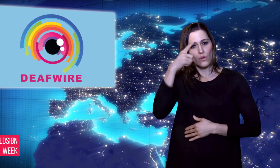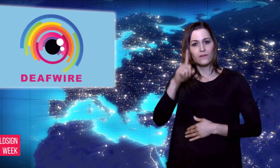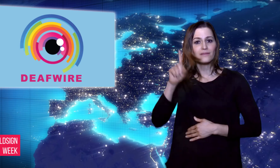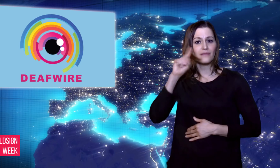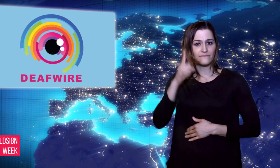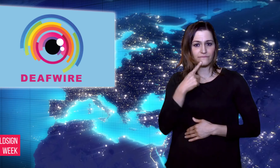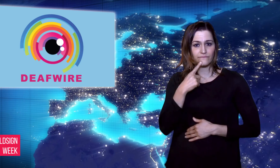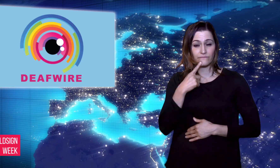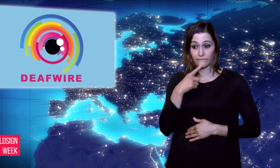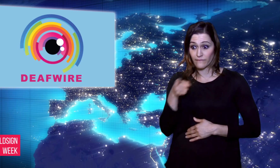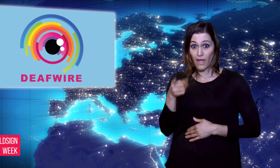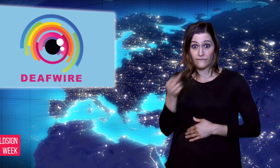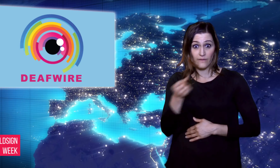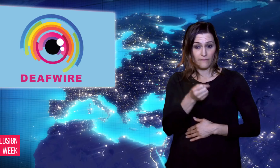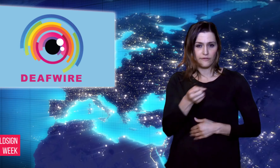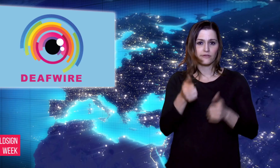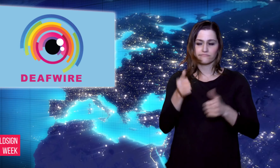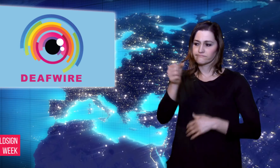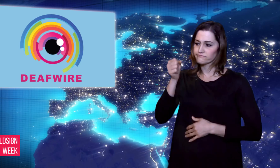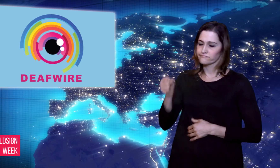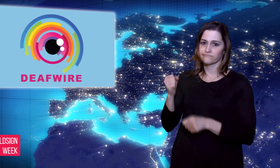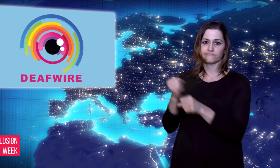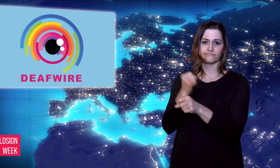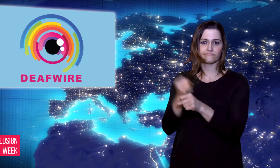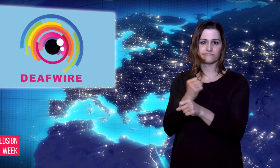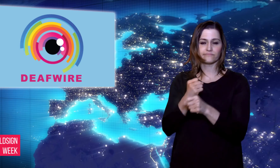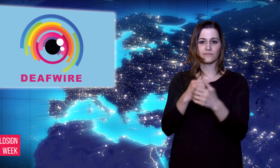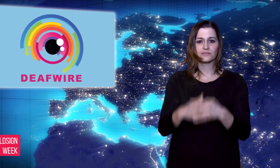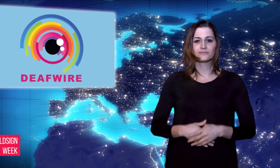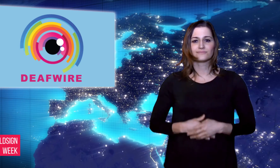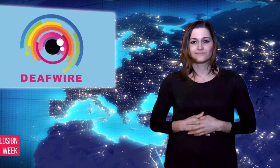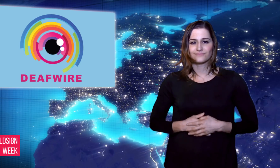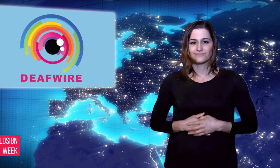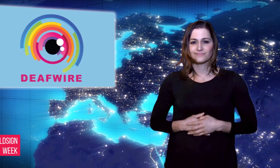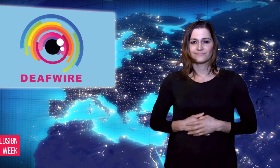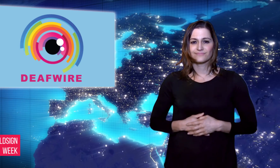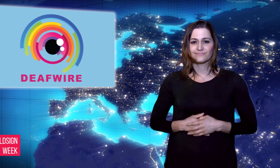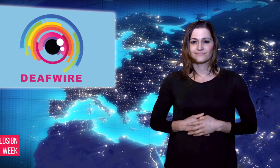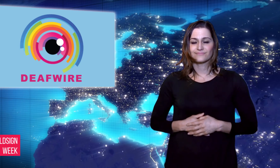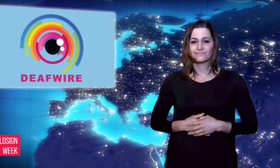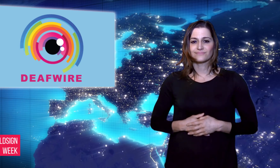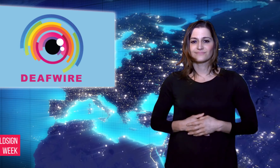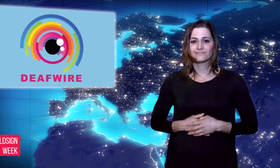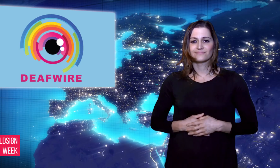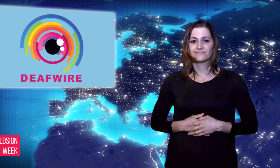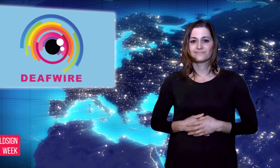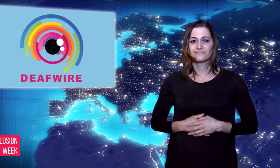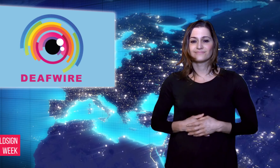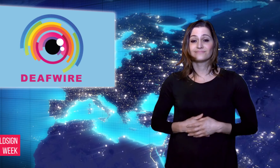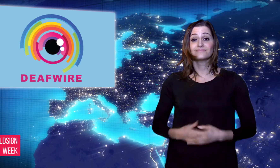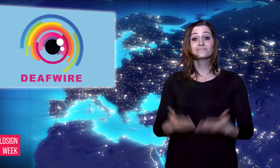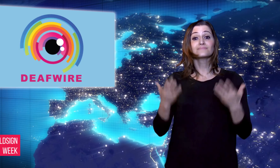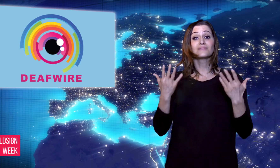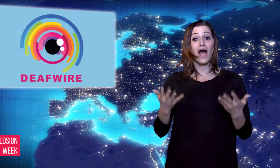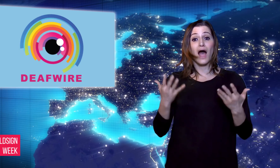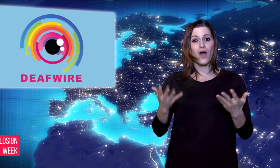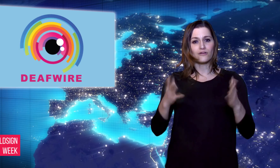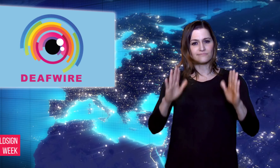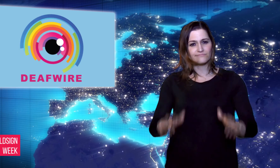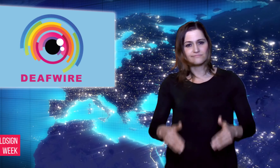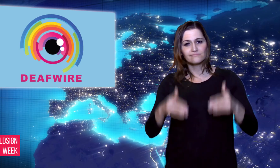for the Deaf.